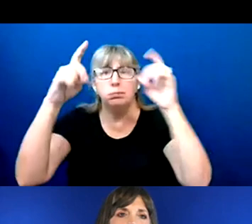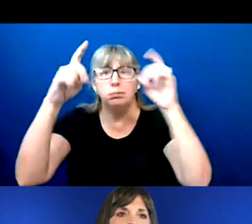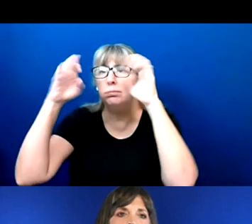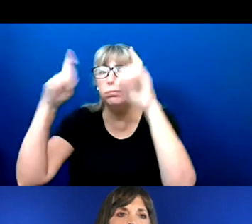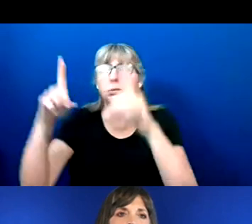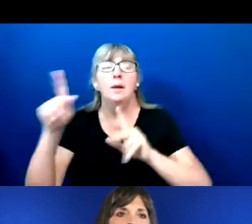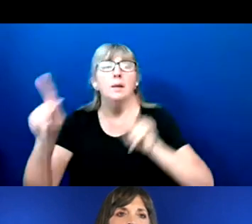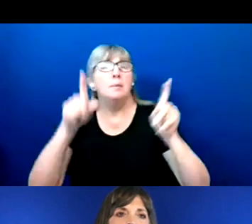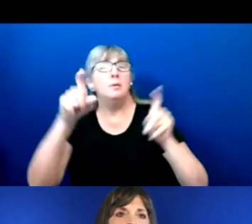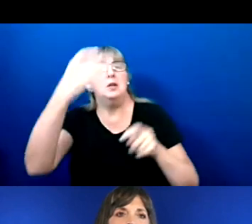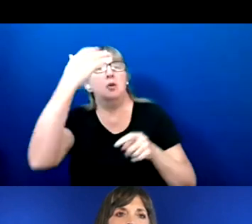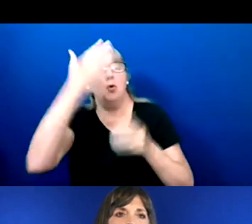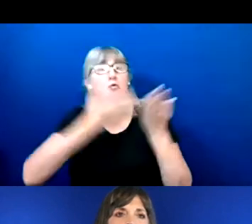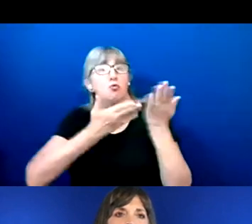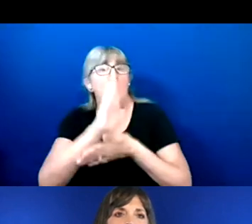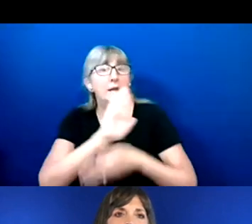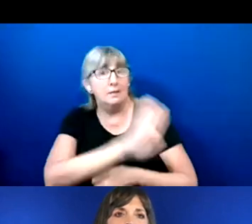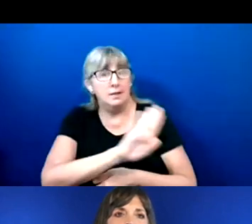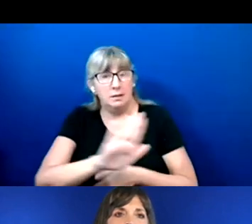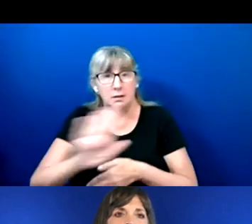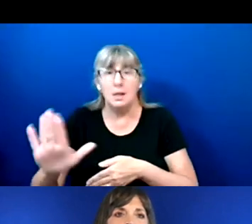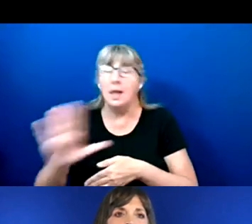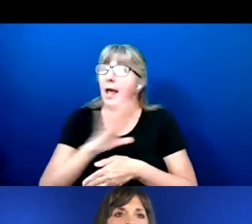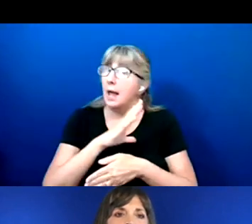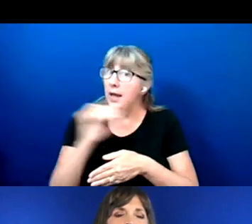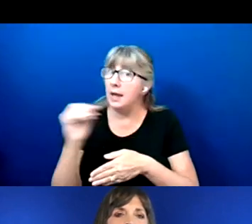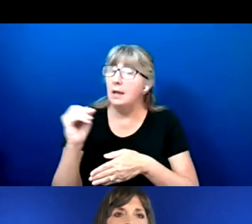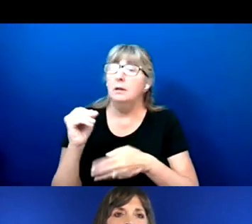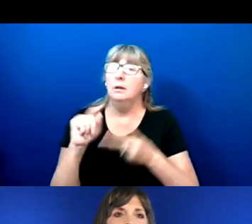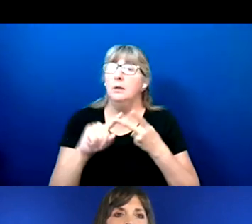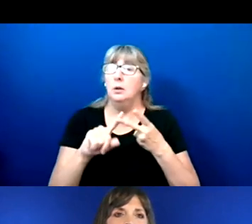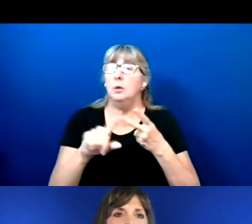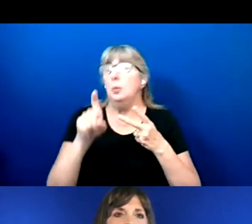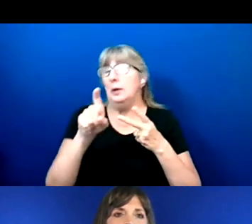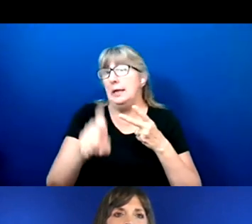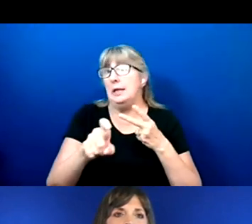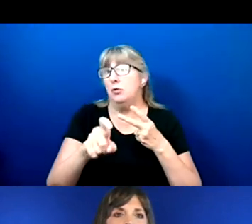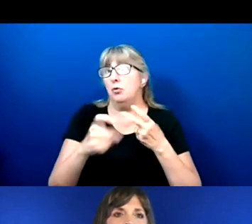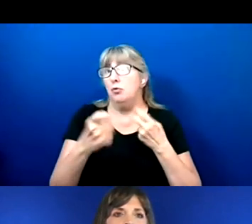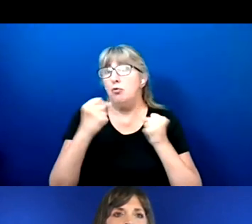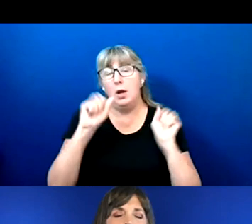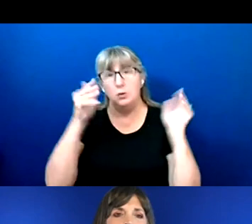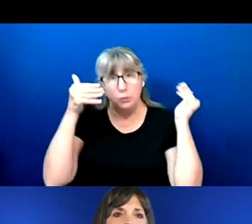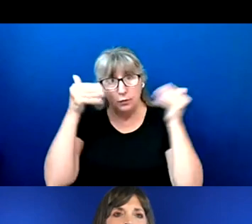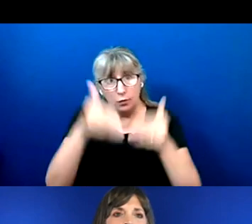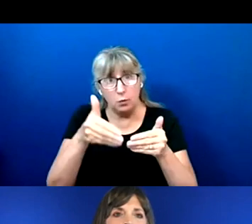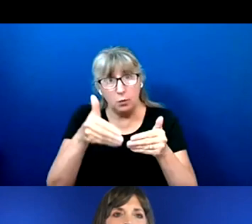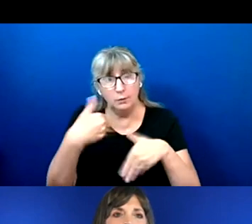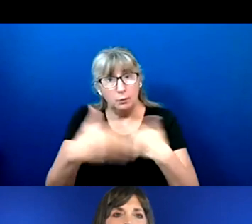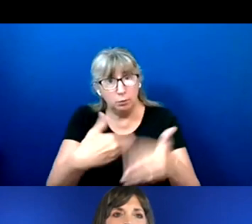But one thing that I think that we could also try to lean in, and move towards is having